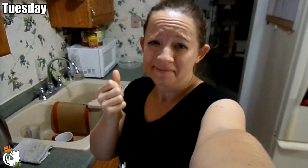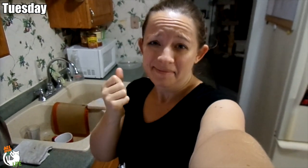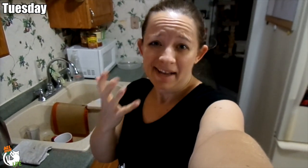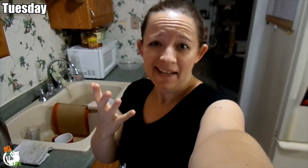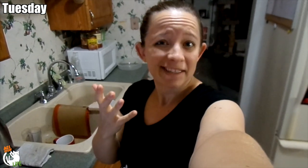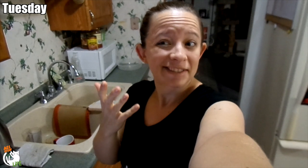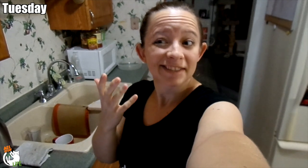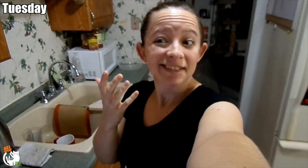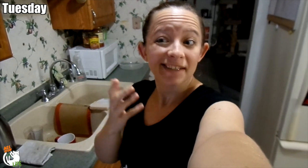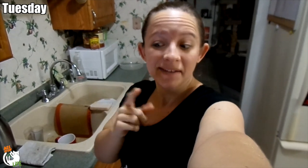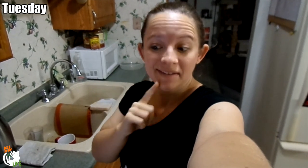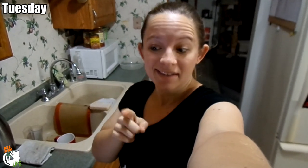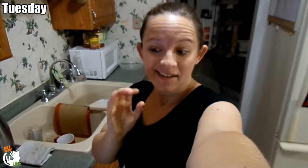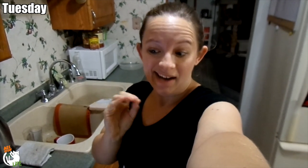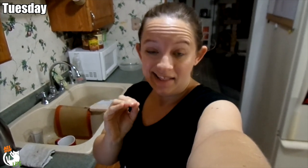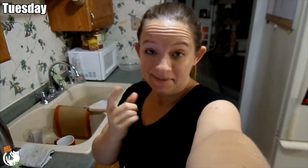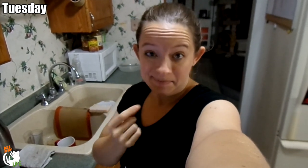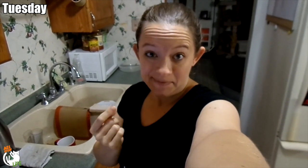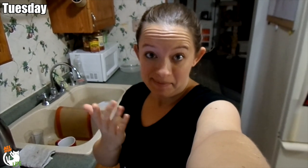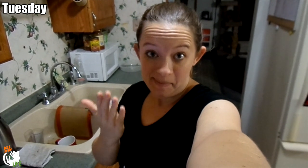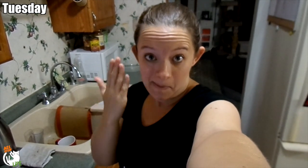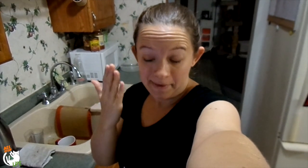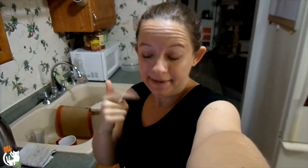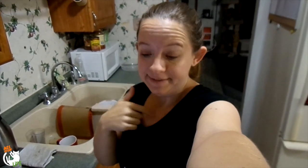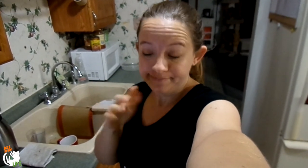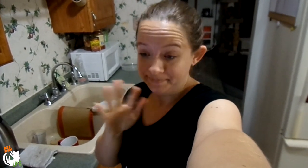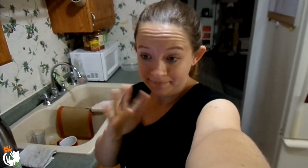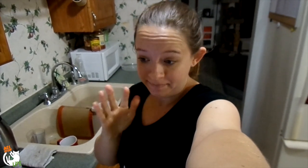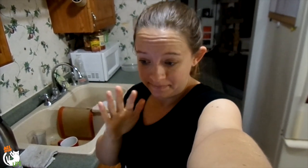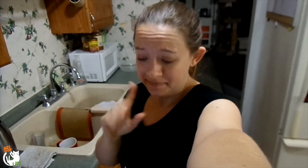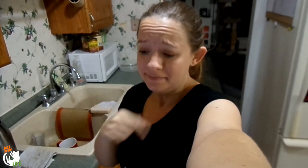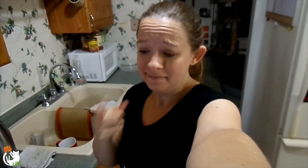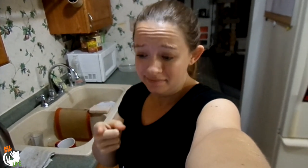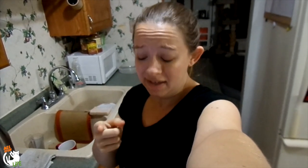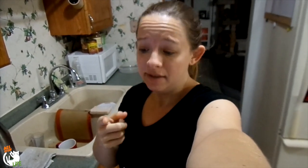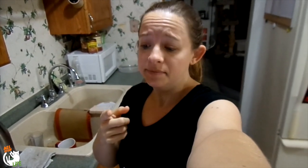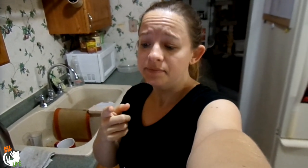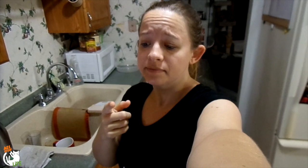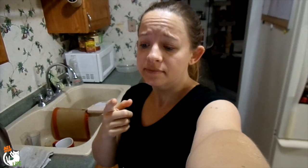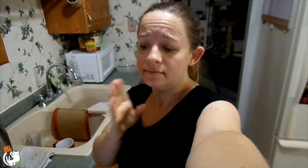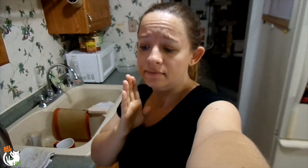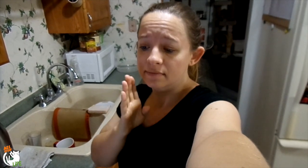Well, not much. Really there was nothing to do in the morning. Just did my thing.